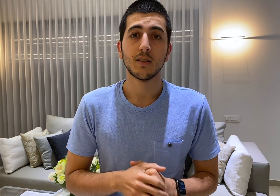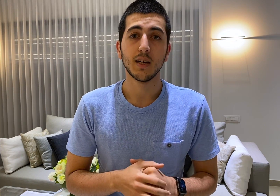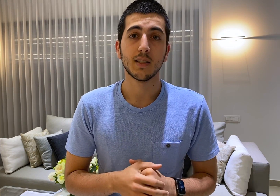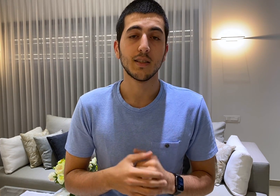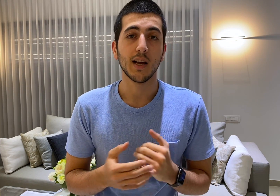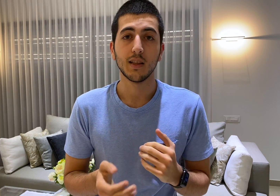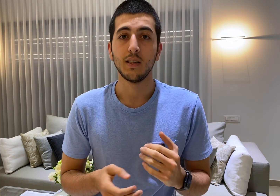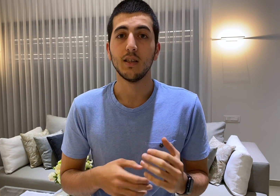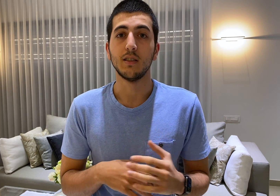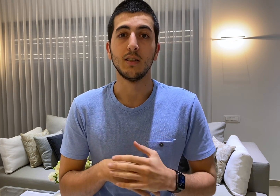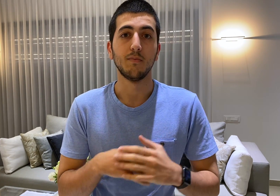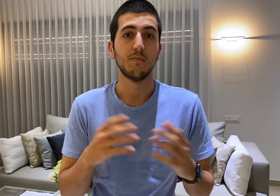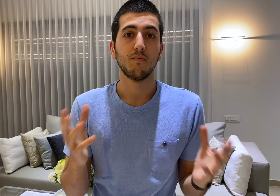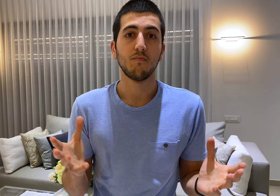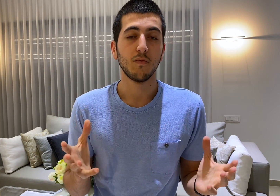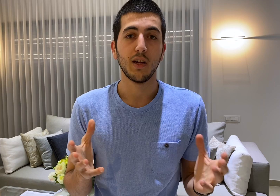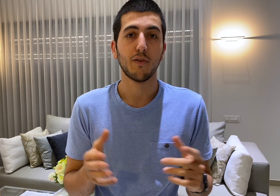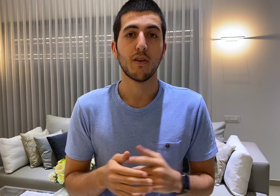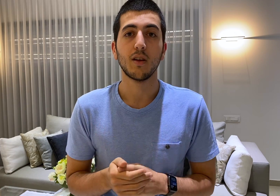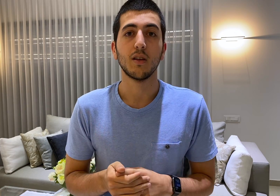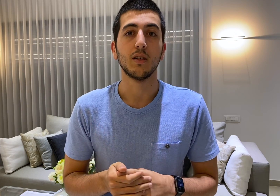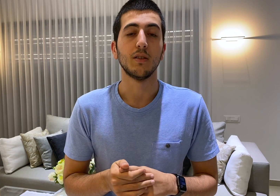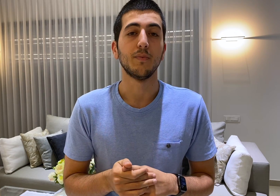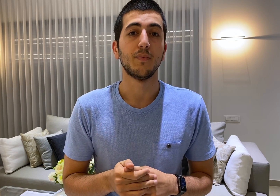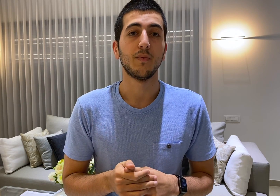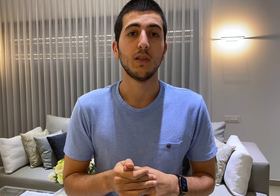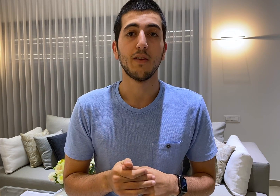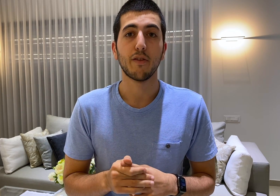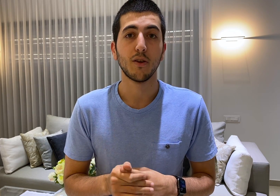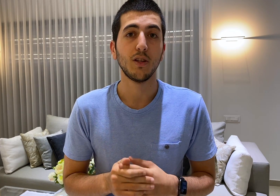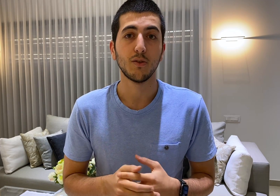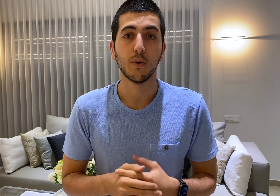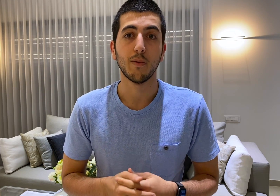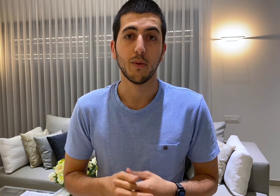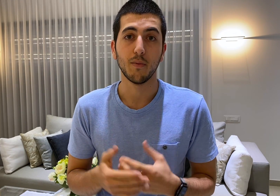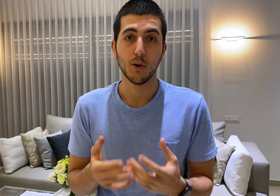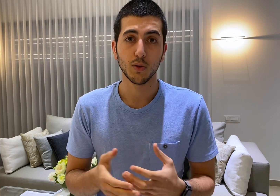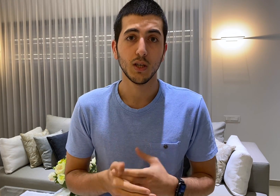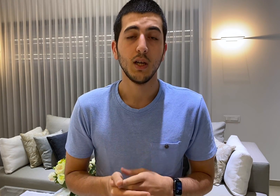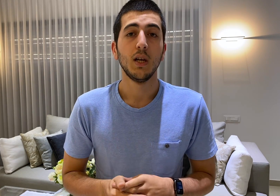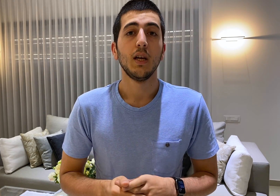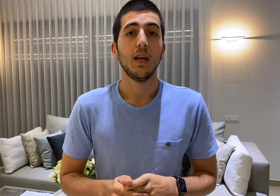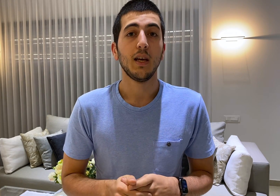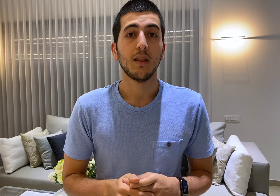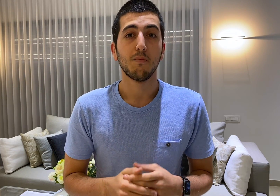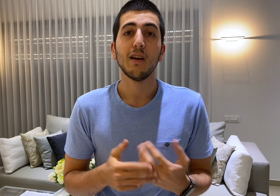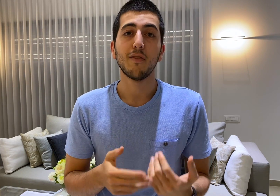exactly everything - everything you need to know about the pose and my file